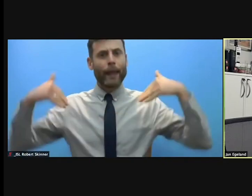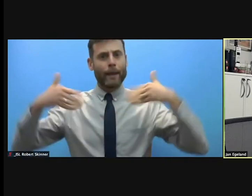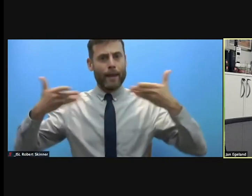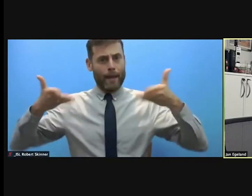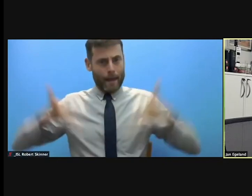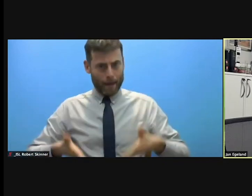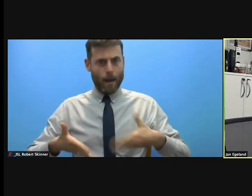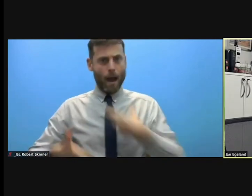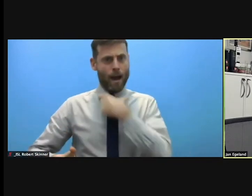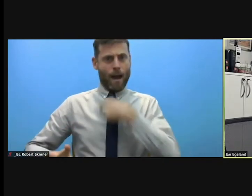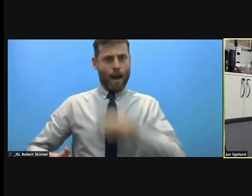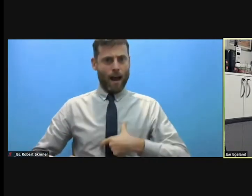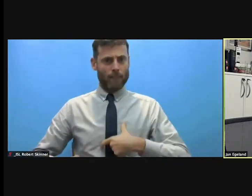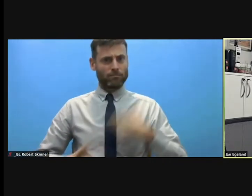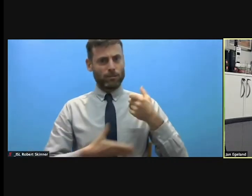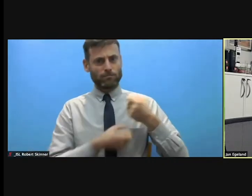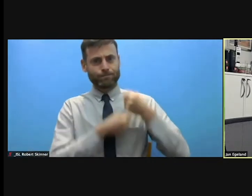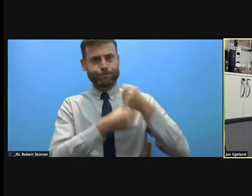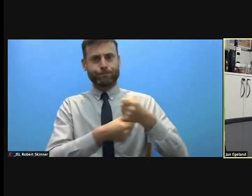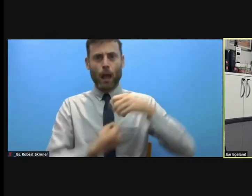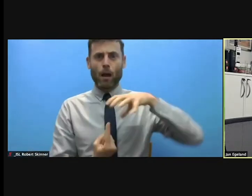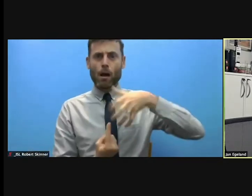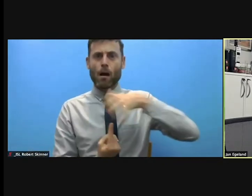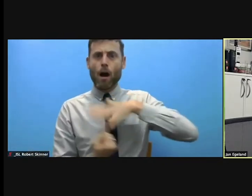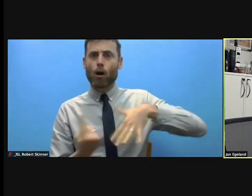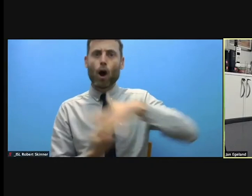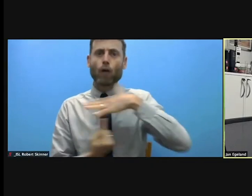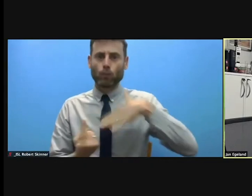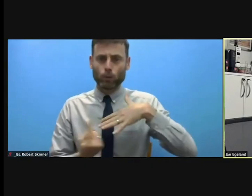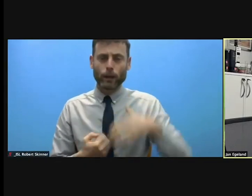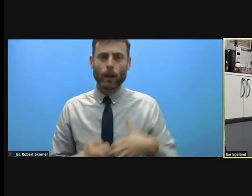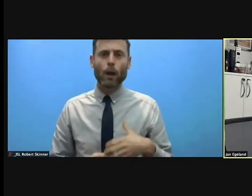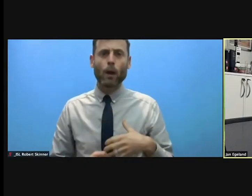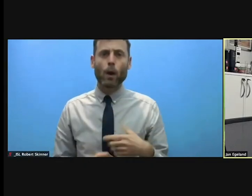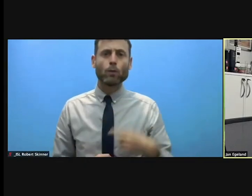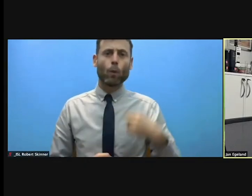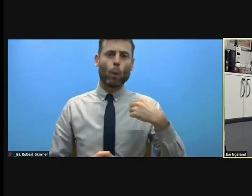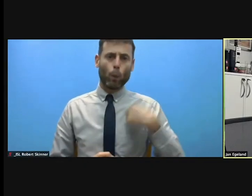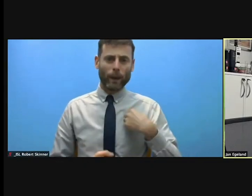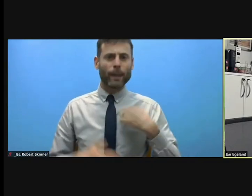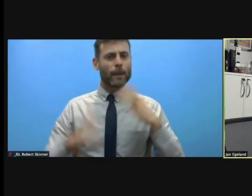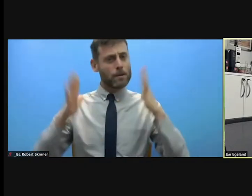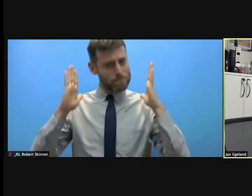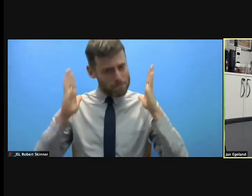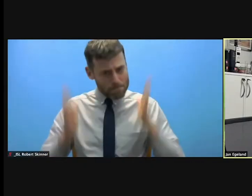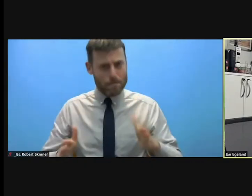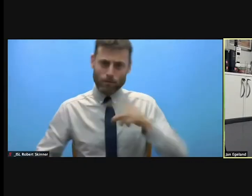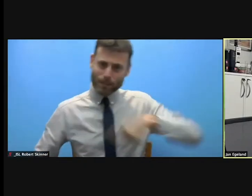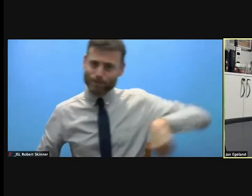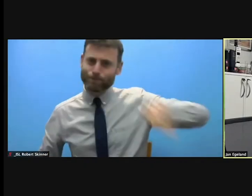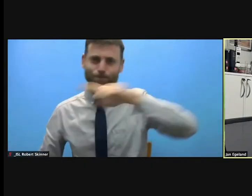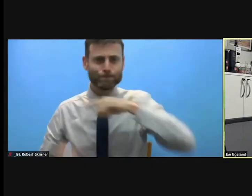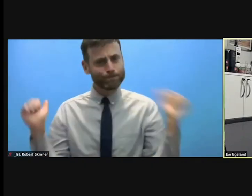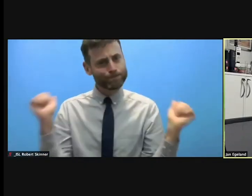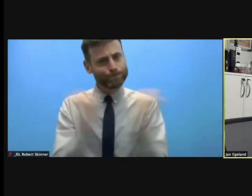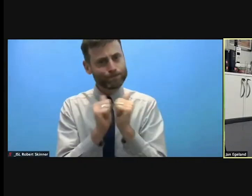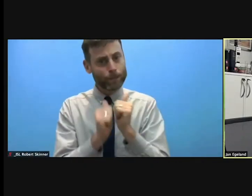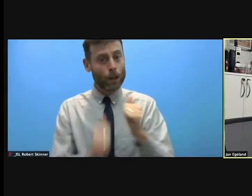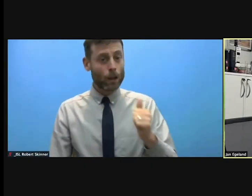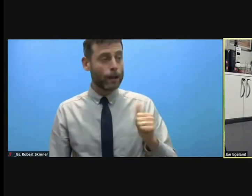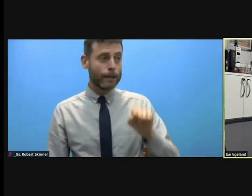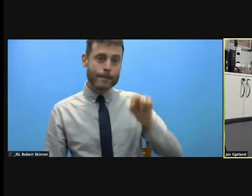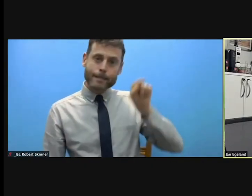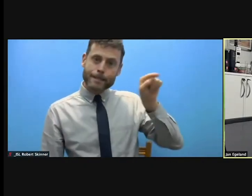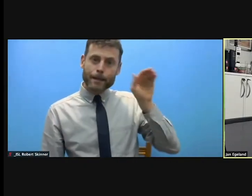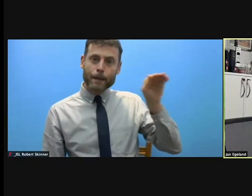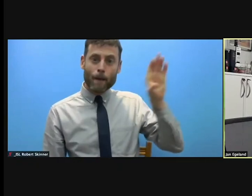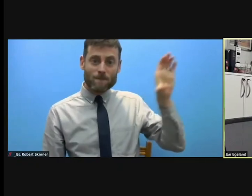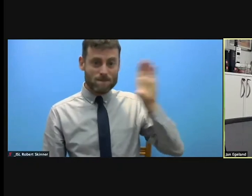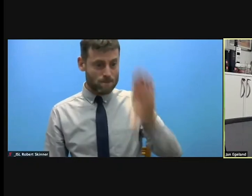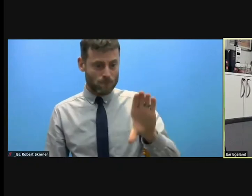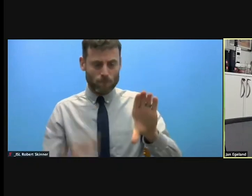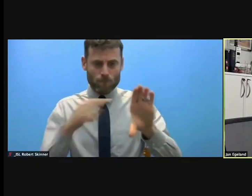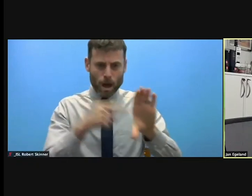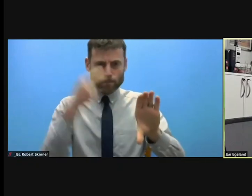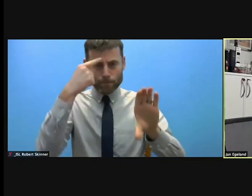make a deal. One is that the donors need to fund protection better. We need more donors and they